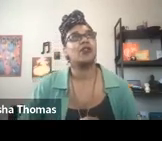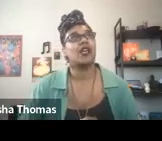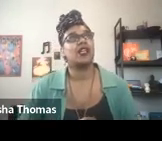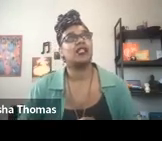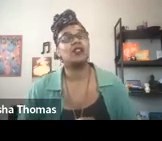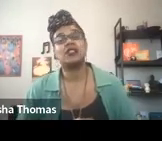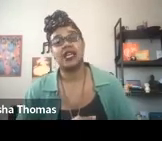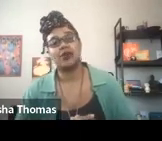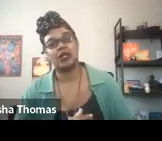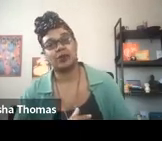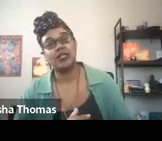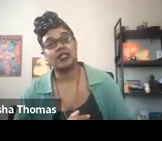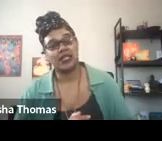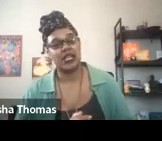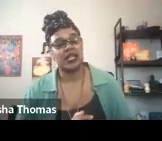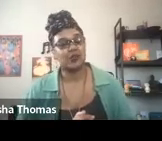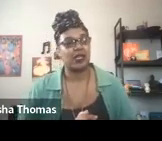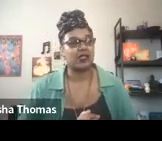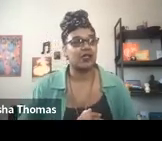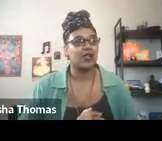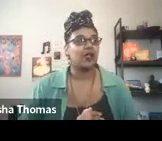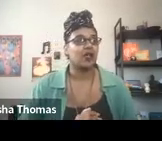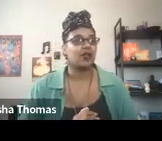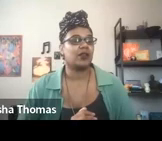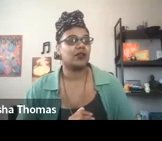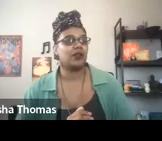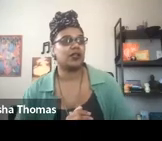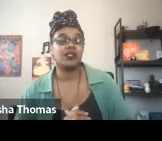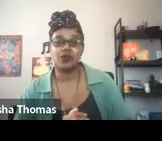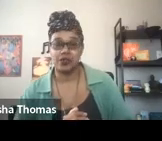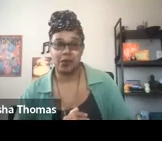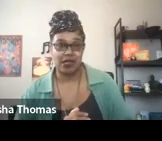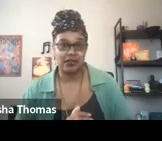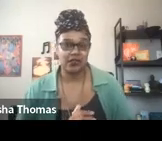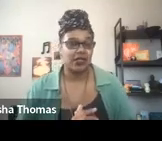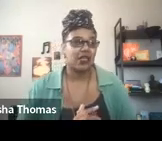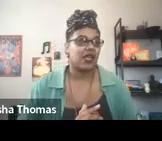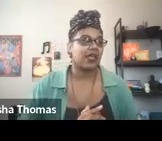and what that has looked like really recently has been a discord space